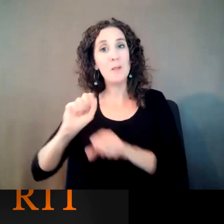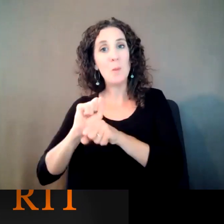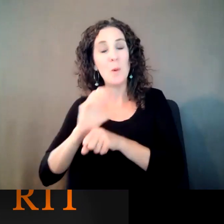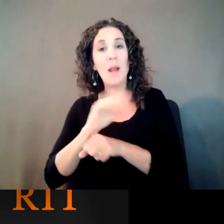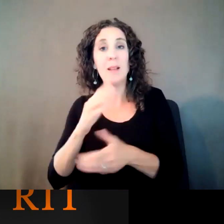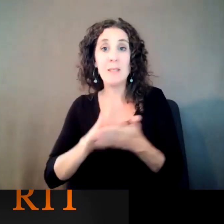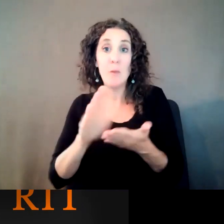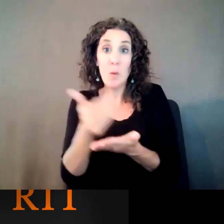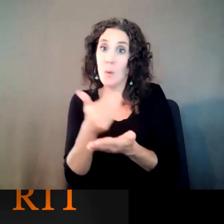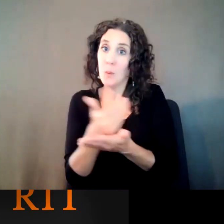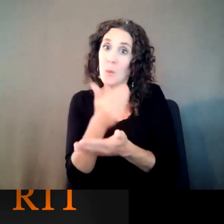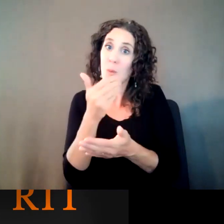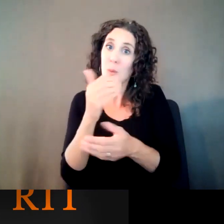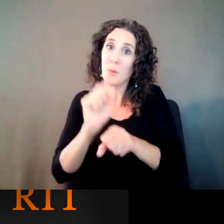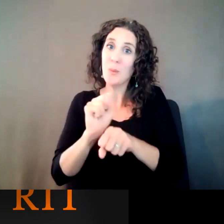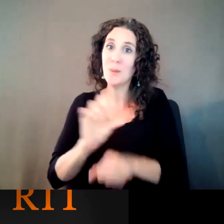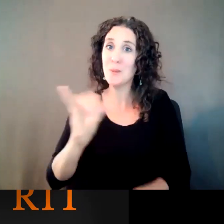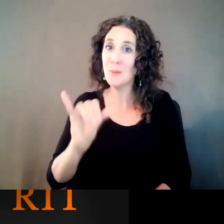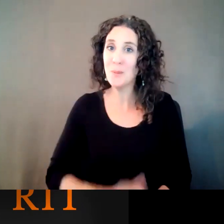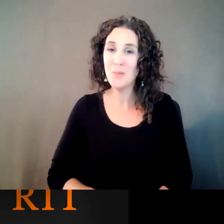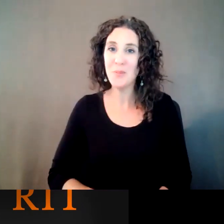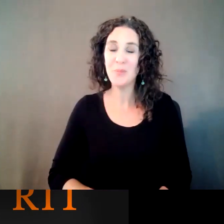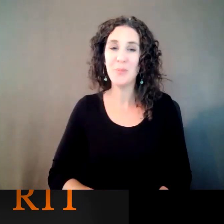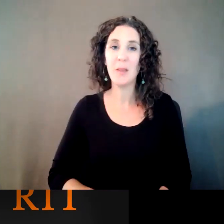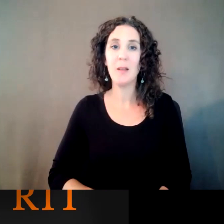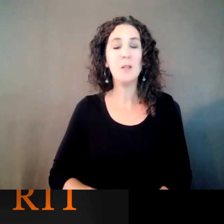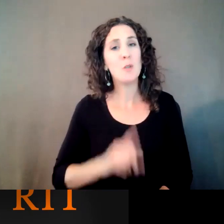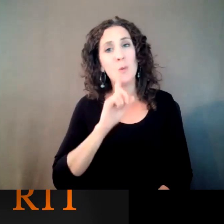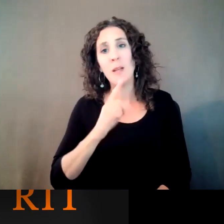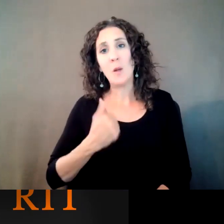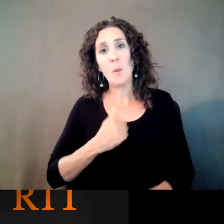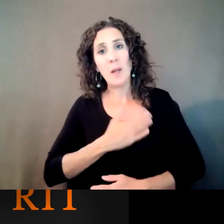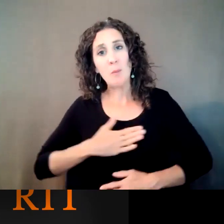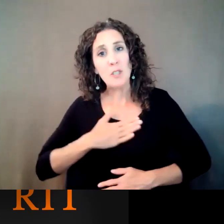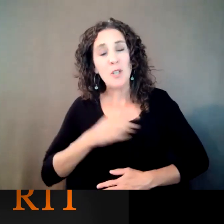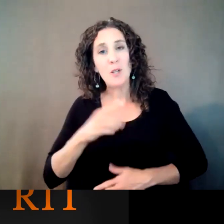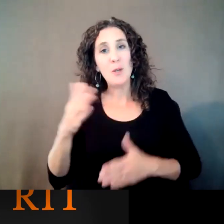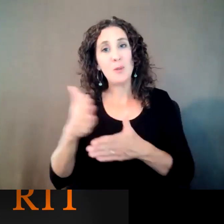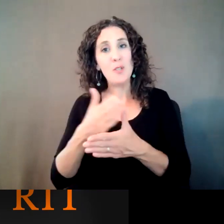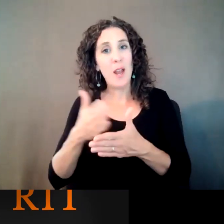kind of up and coming, as well. So really appreciate you sharing that with us, as well. JESSE GAGE: Well, thank you.